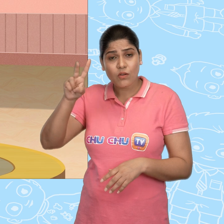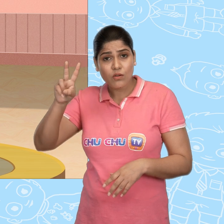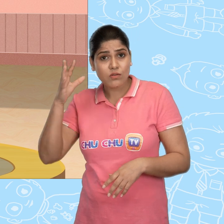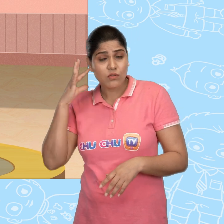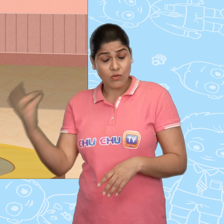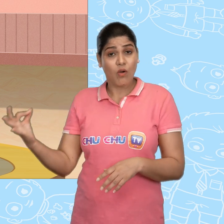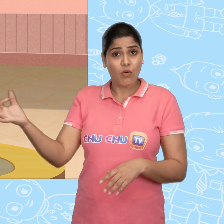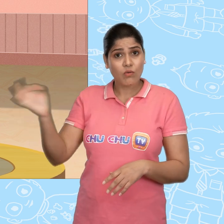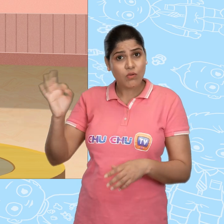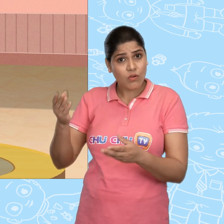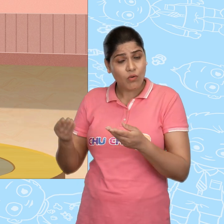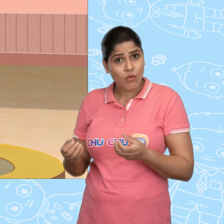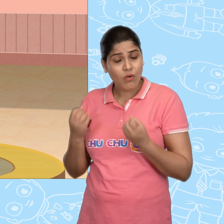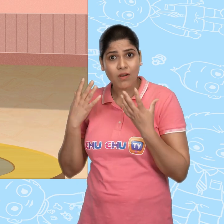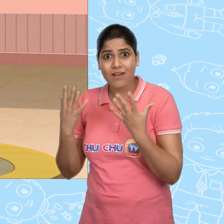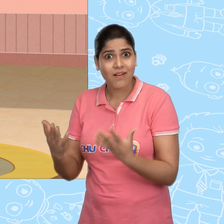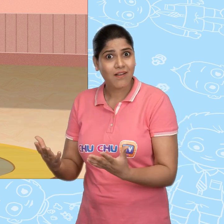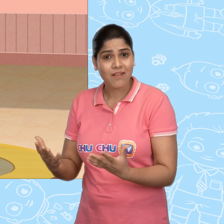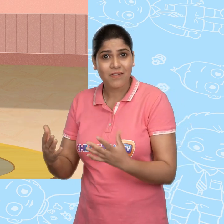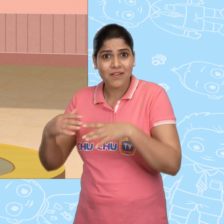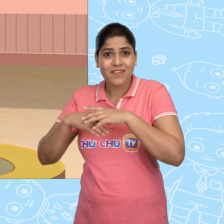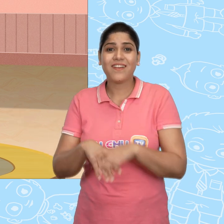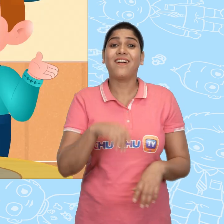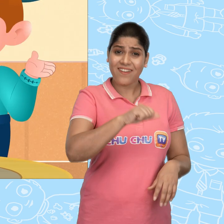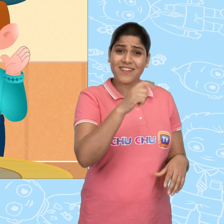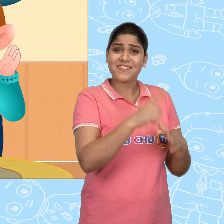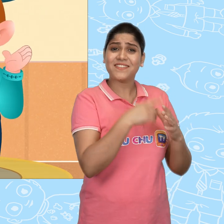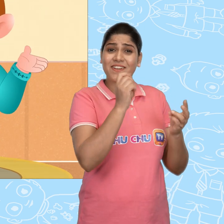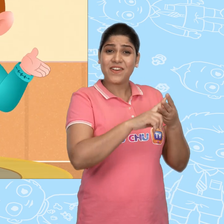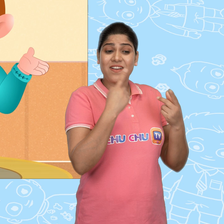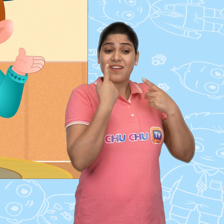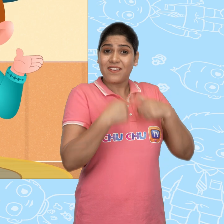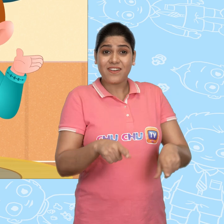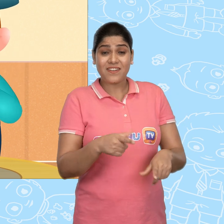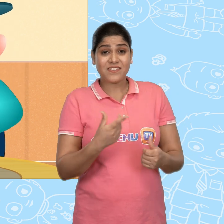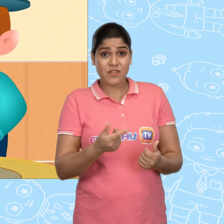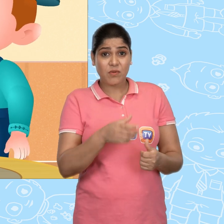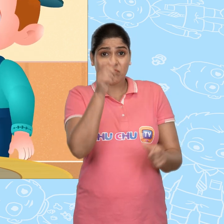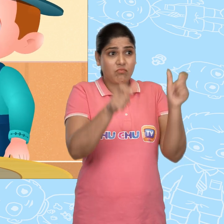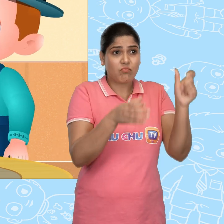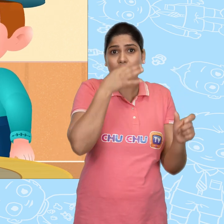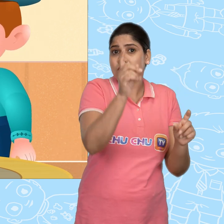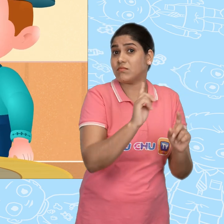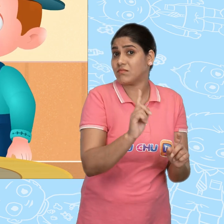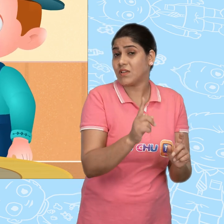A dozen gold coins? Wow! Yes, Joe! But please don't tell anyone about it.